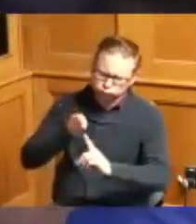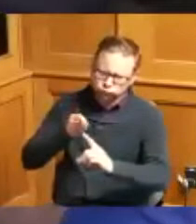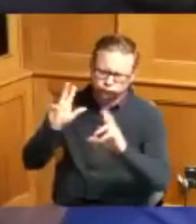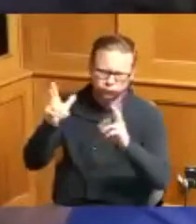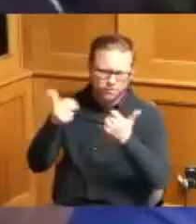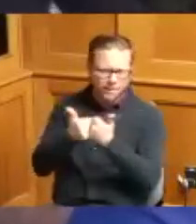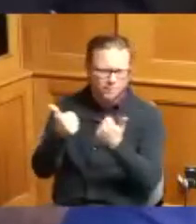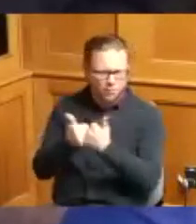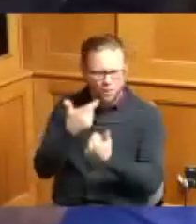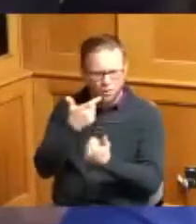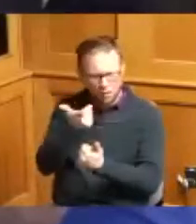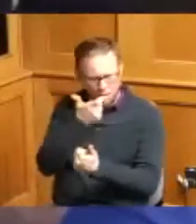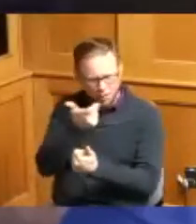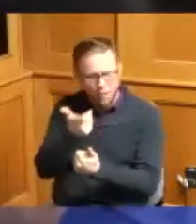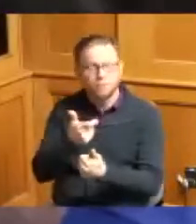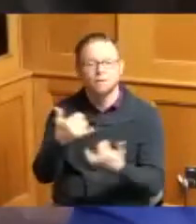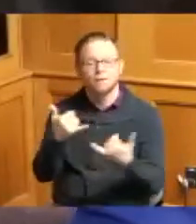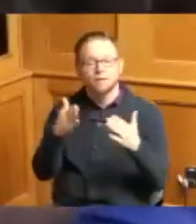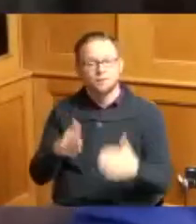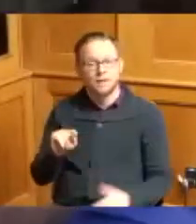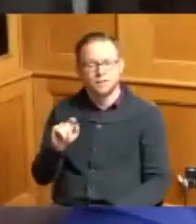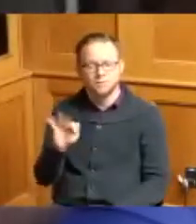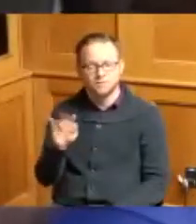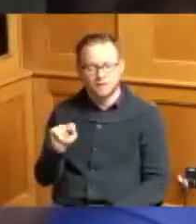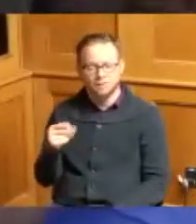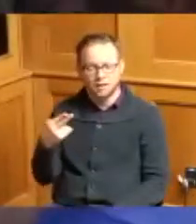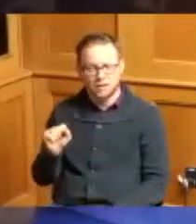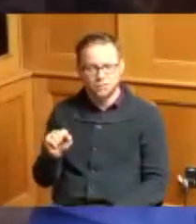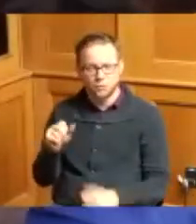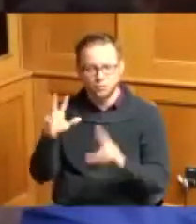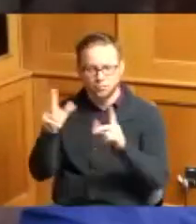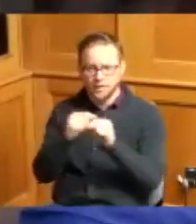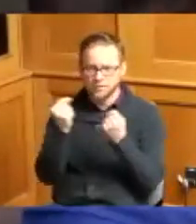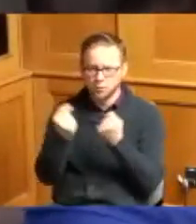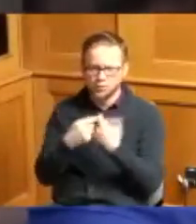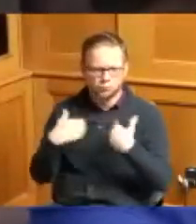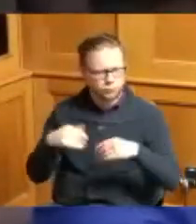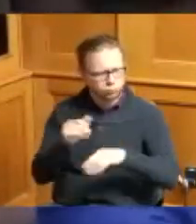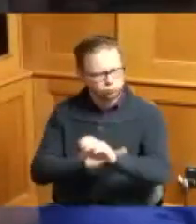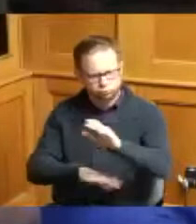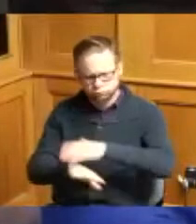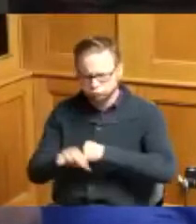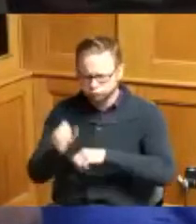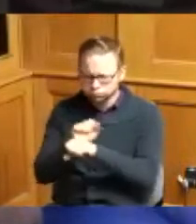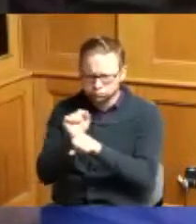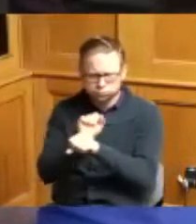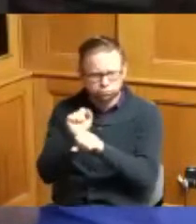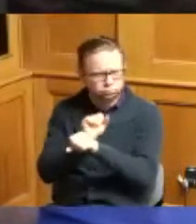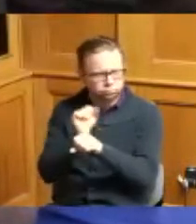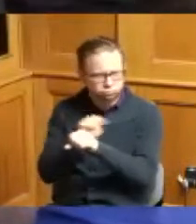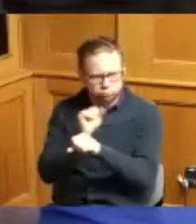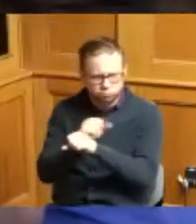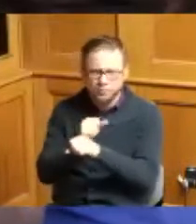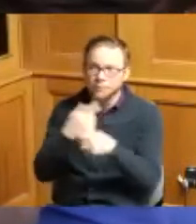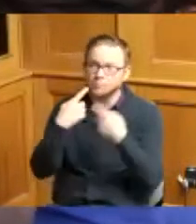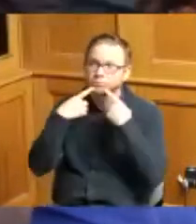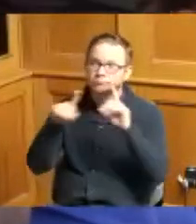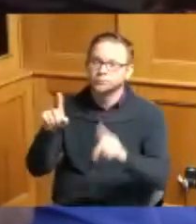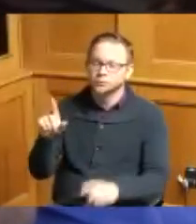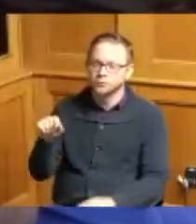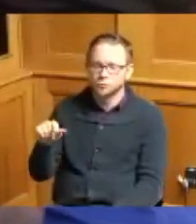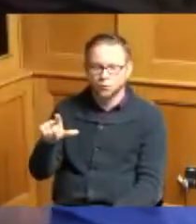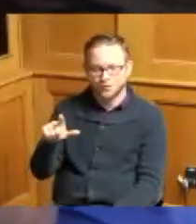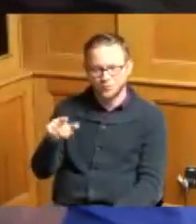whereas the players of Taft High School basketball team fought hard to maintain a successful 2021-22